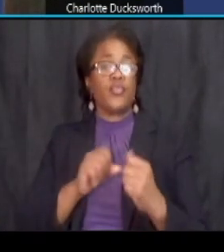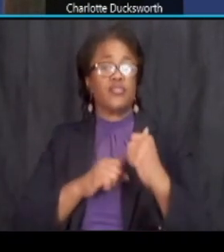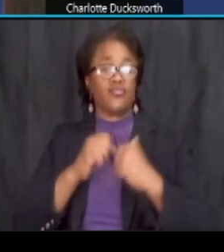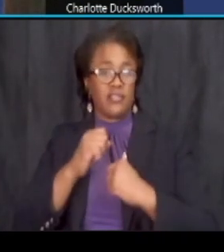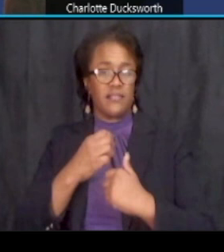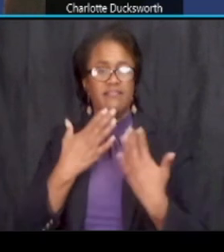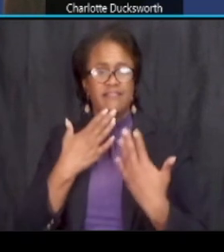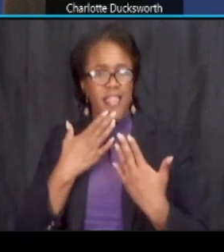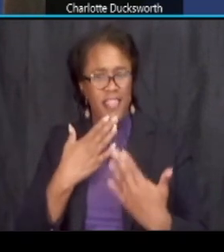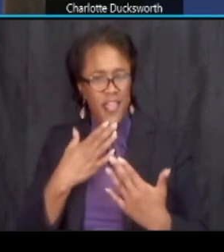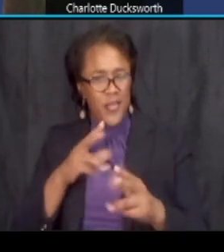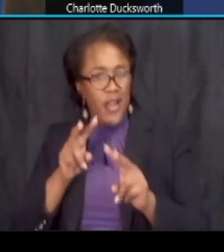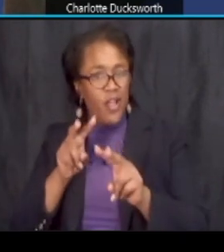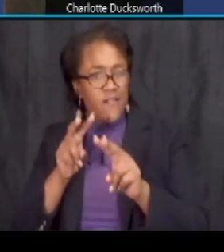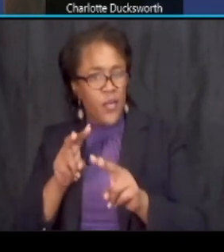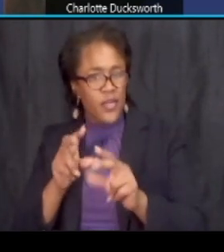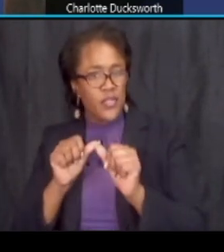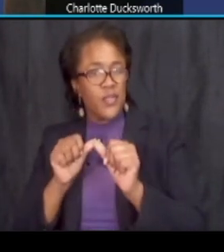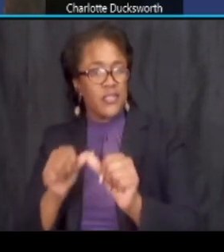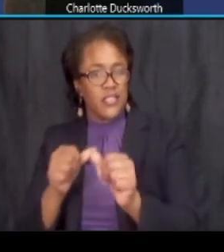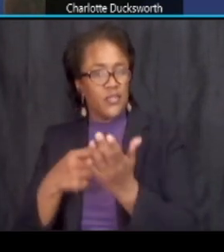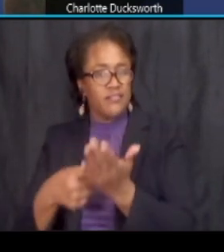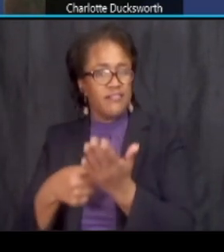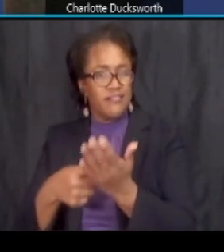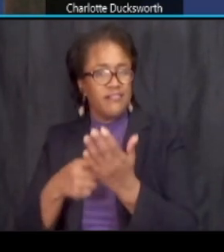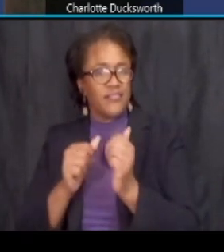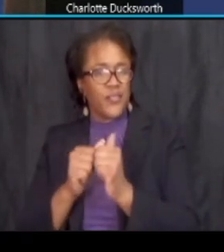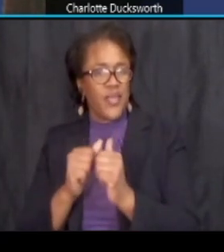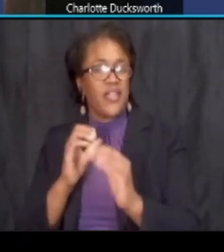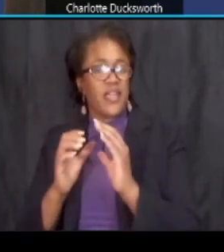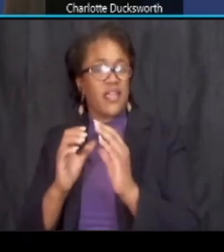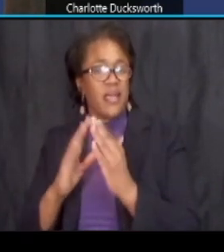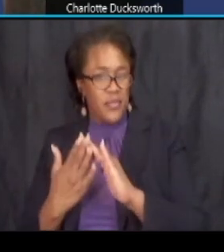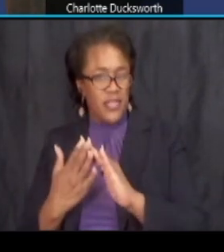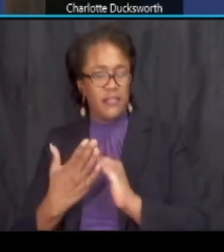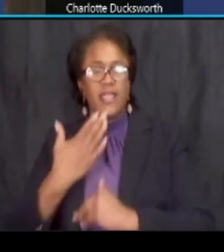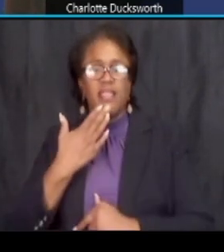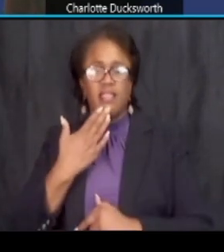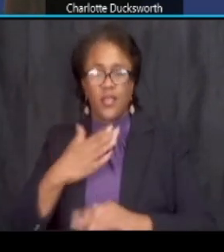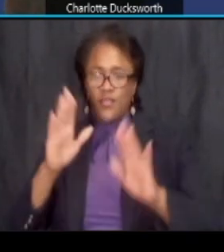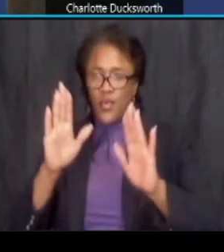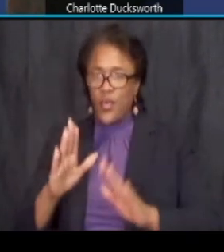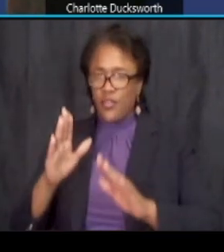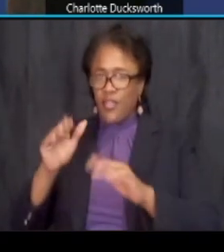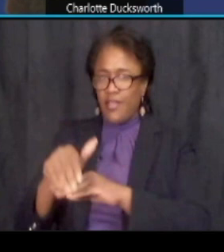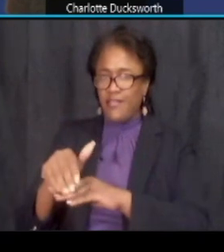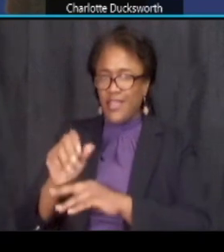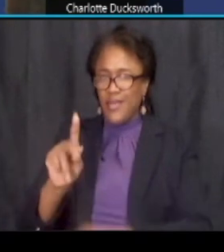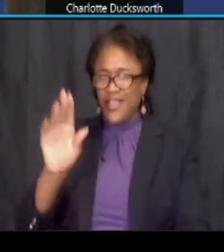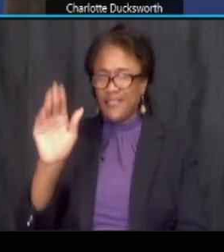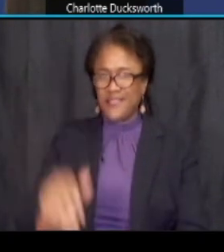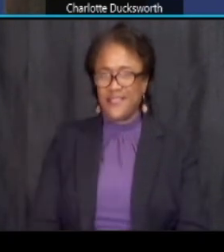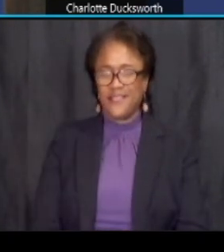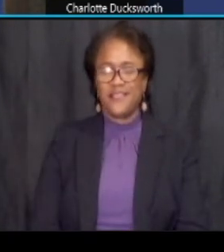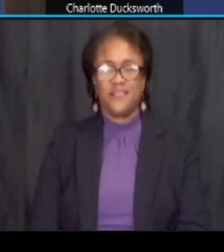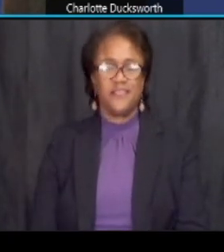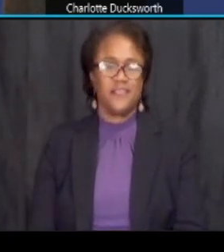we look forward to continue dialogue with the community thank you and have a wonderful evening